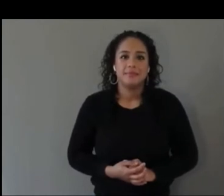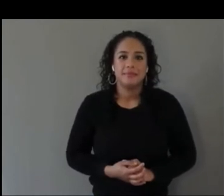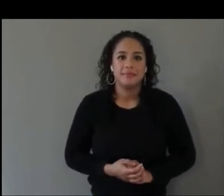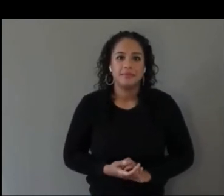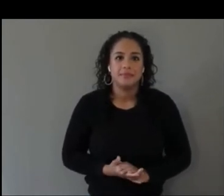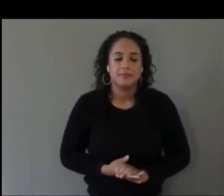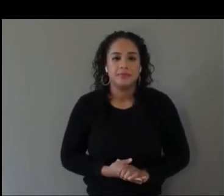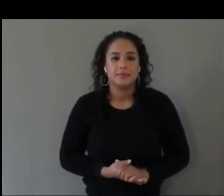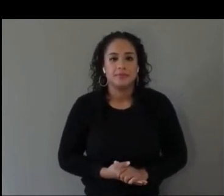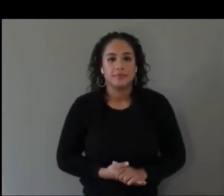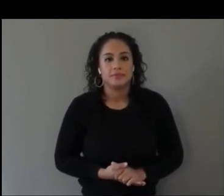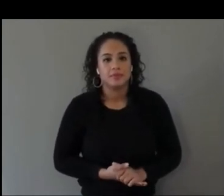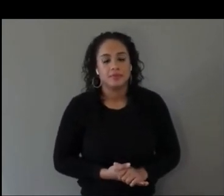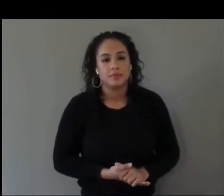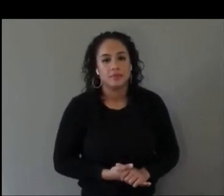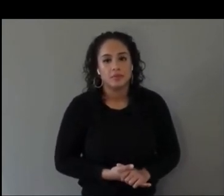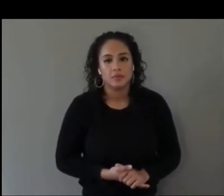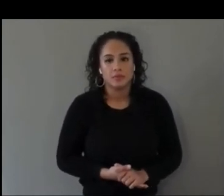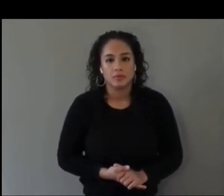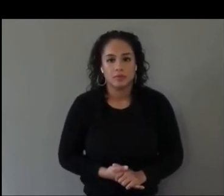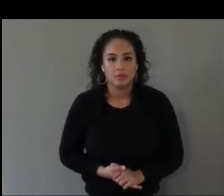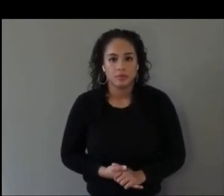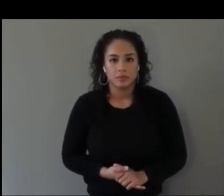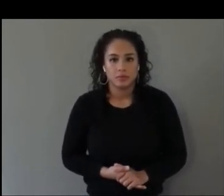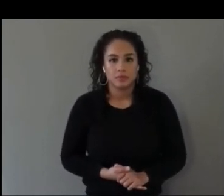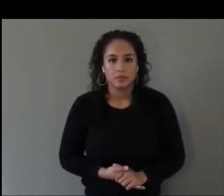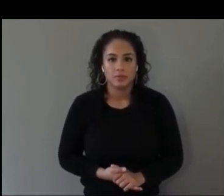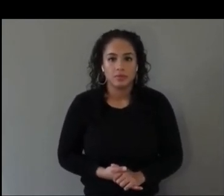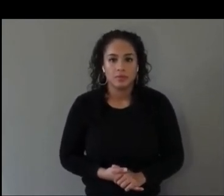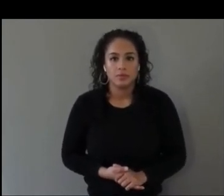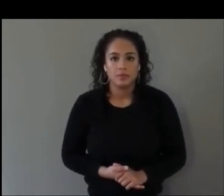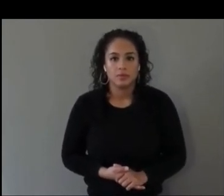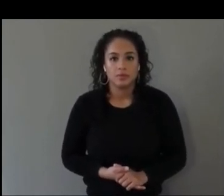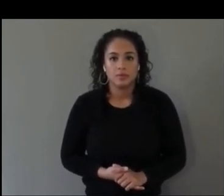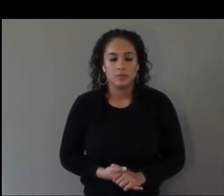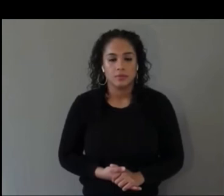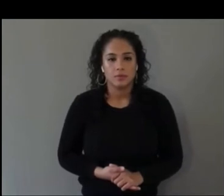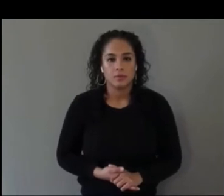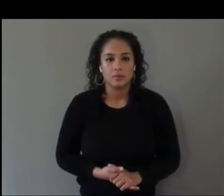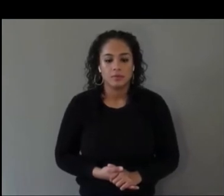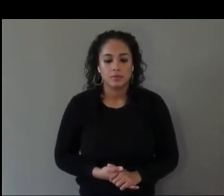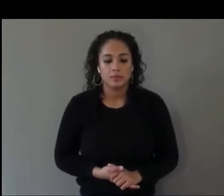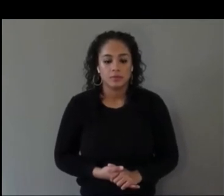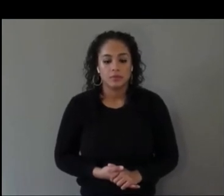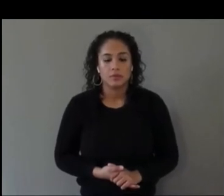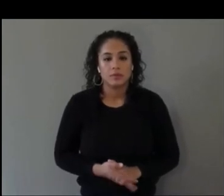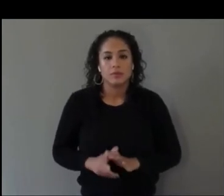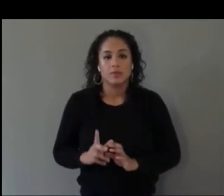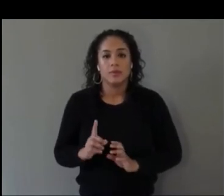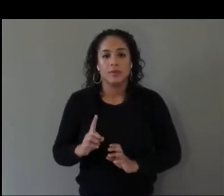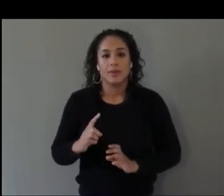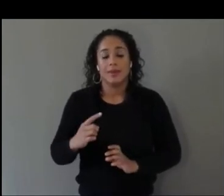Yeah. This is Roland.